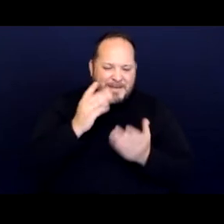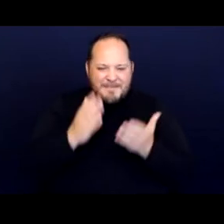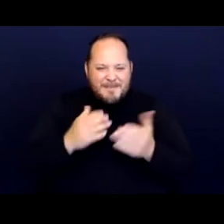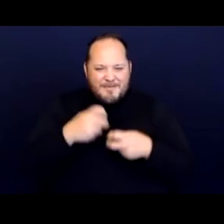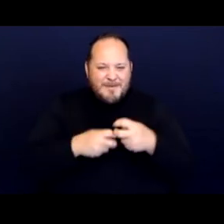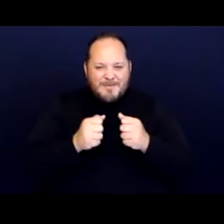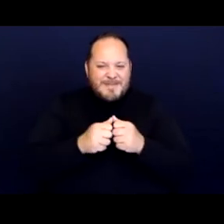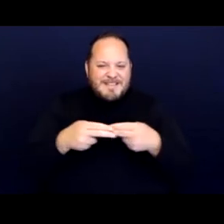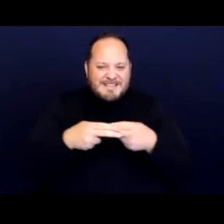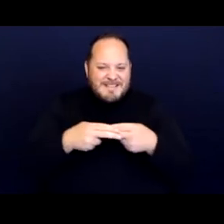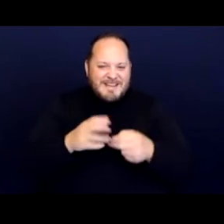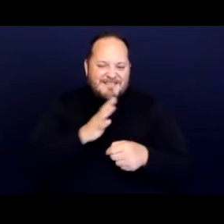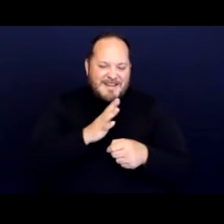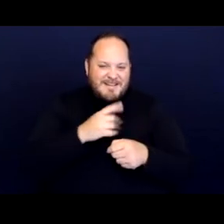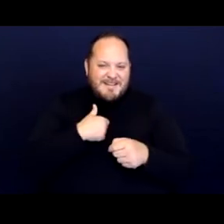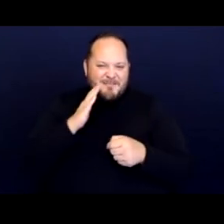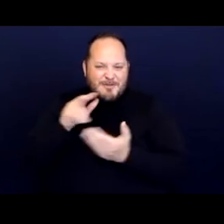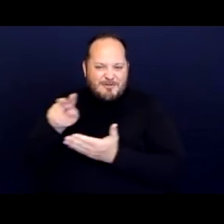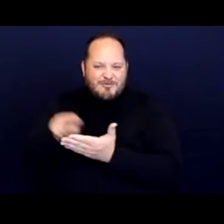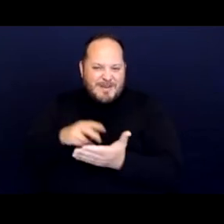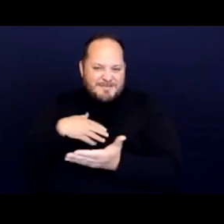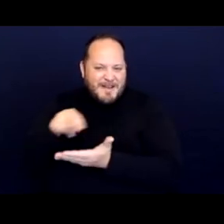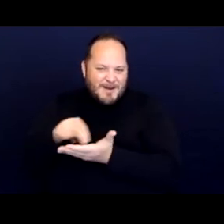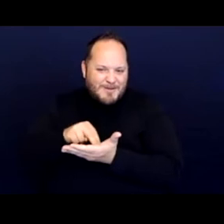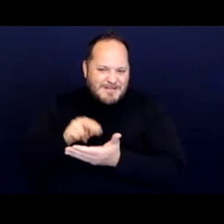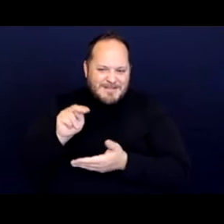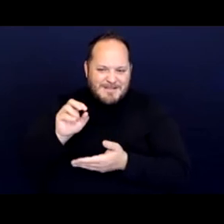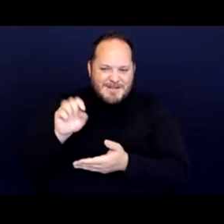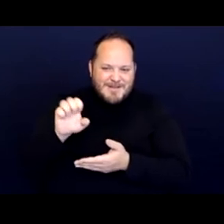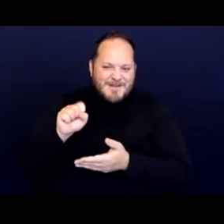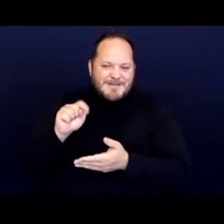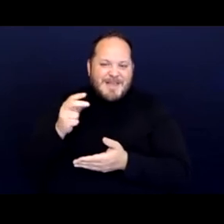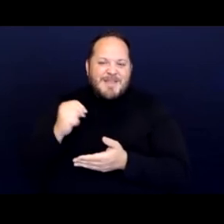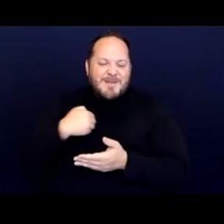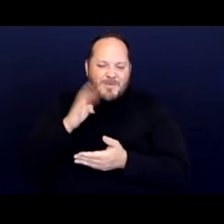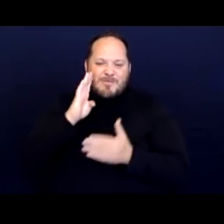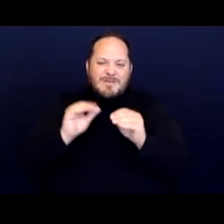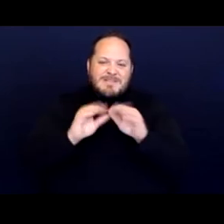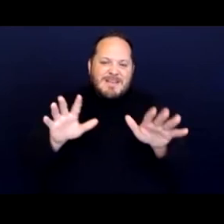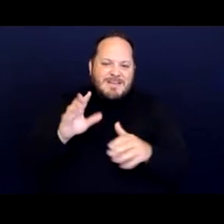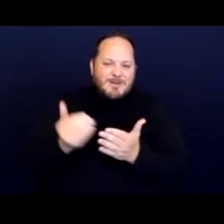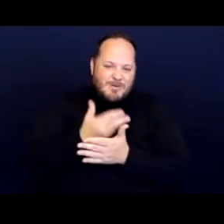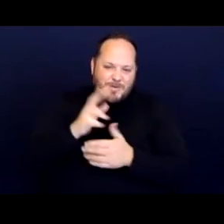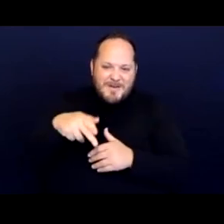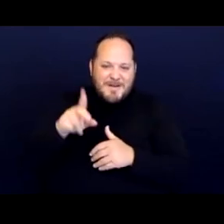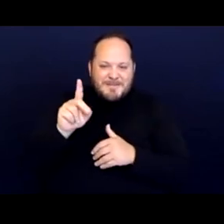So I'm just going to read what I have in my notes and we will send an updated version of the PowerPoint when we share it.